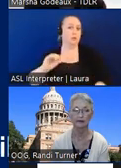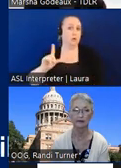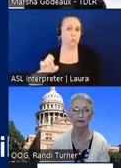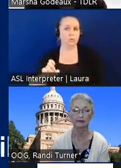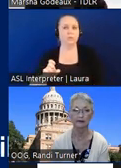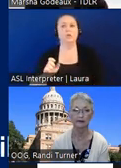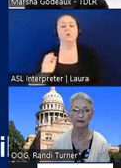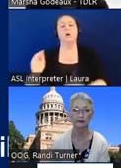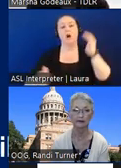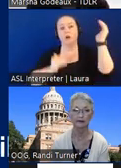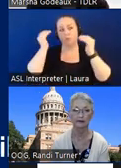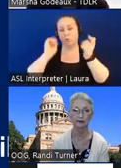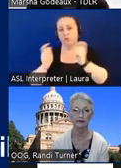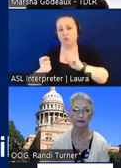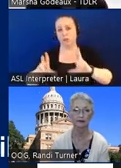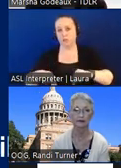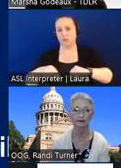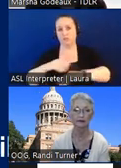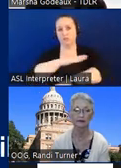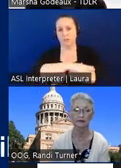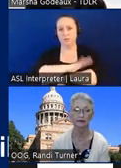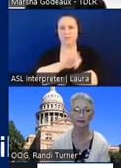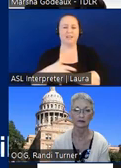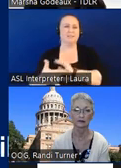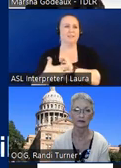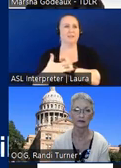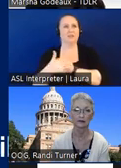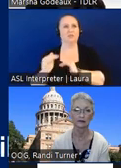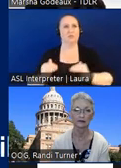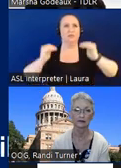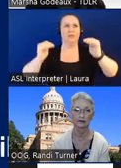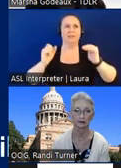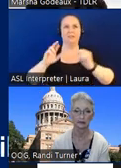tables is one of those technological advances or situations given the current state of things